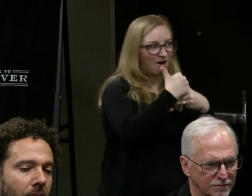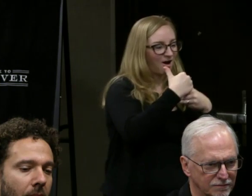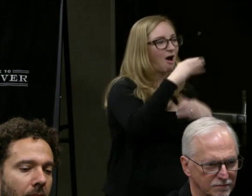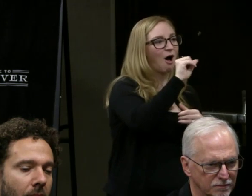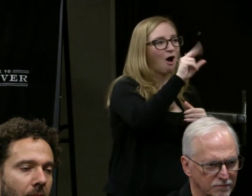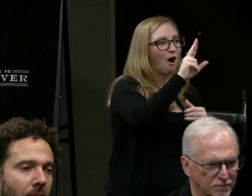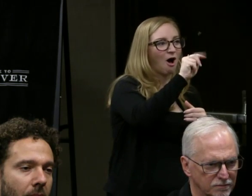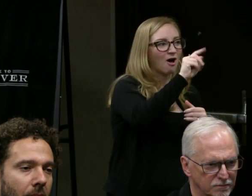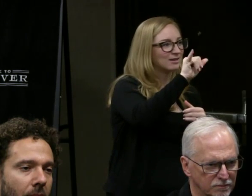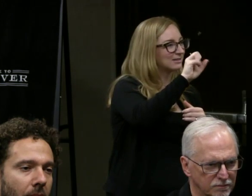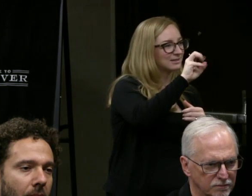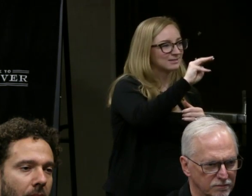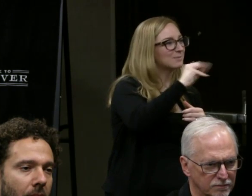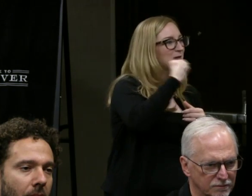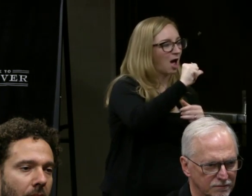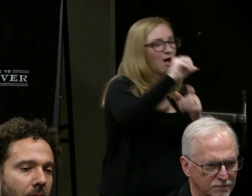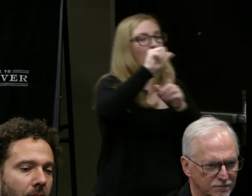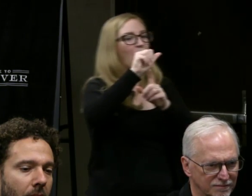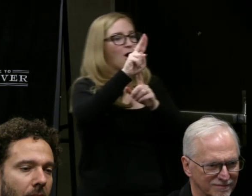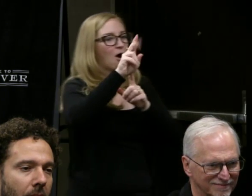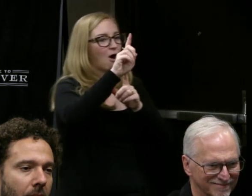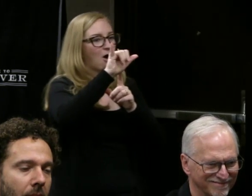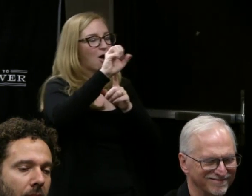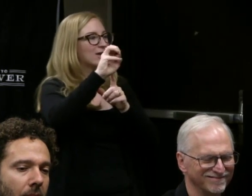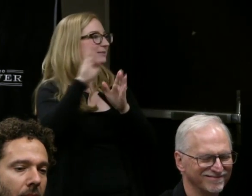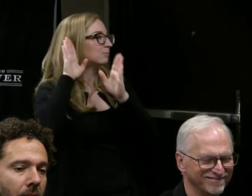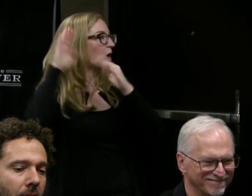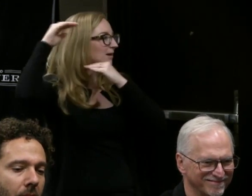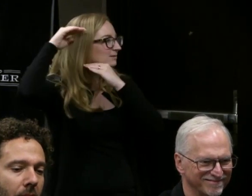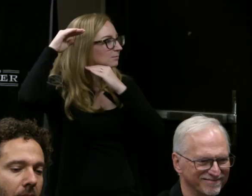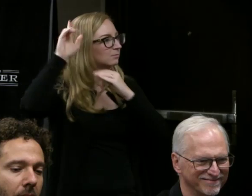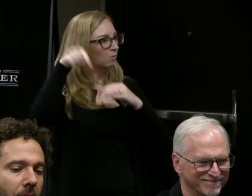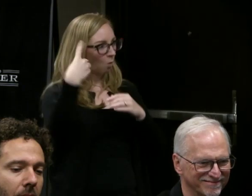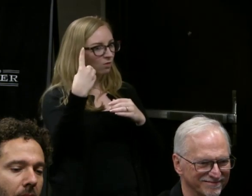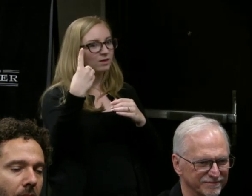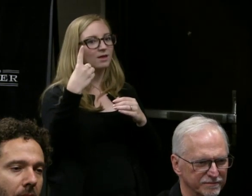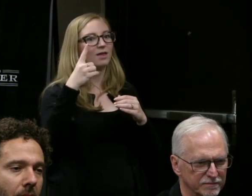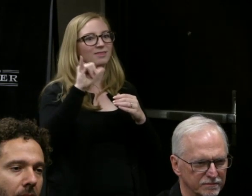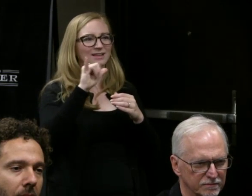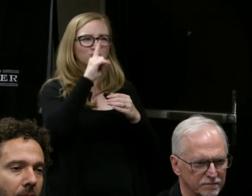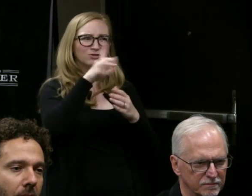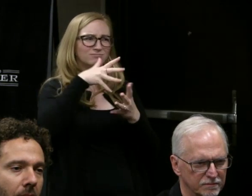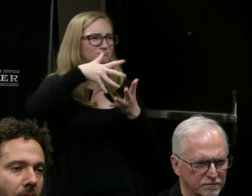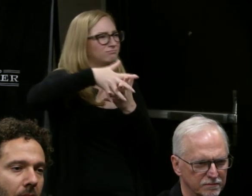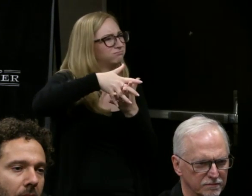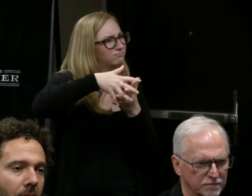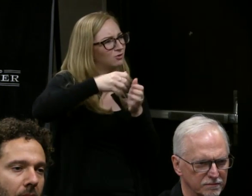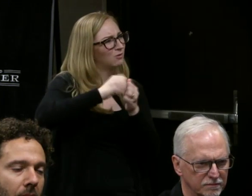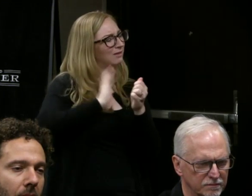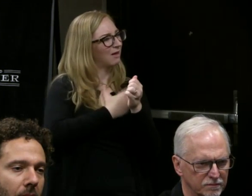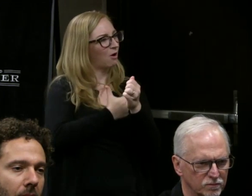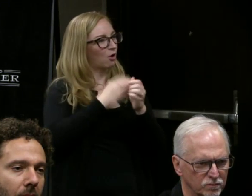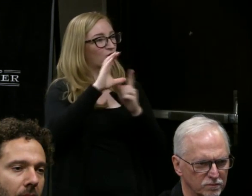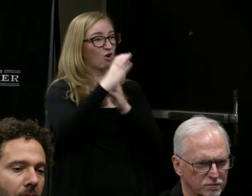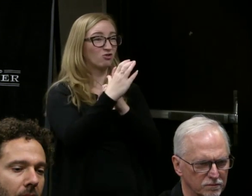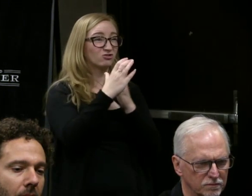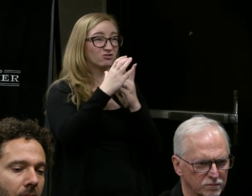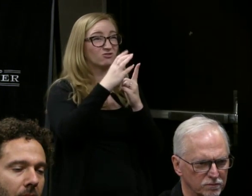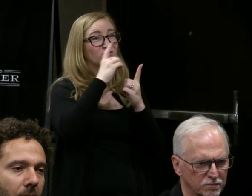that's built into the dominant culture of potentially our world,